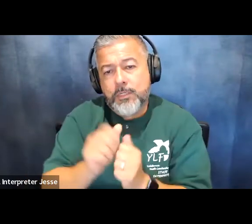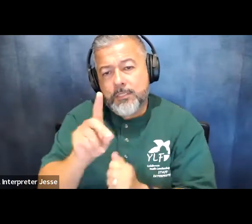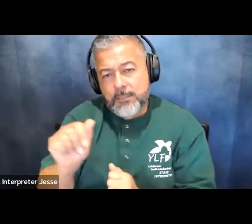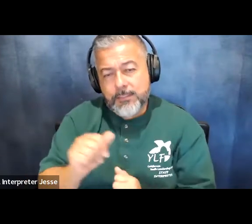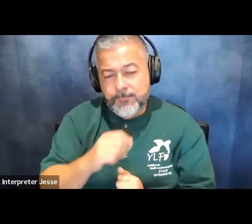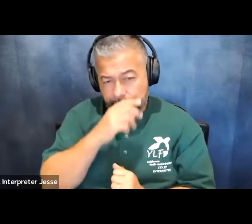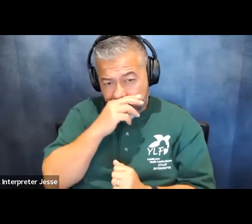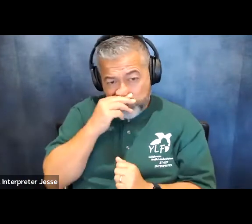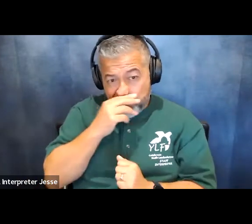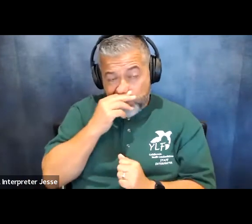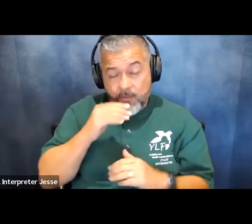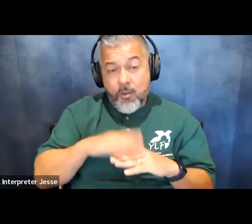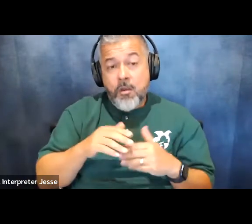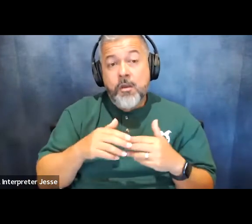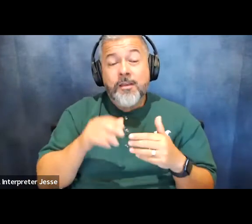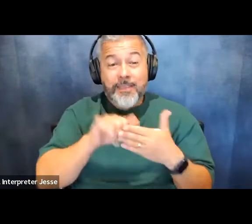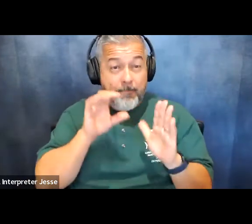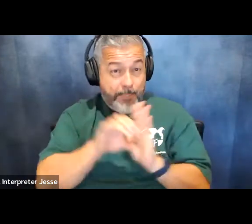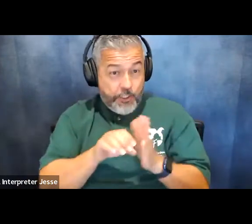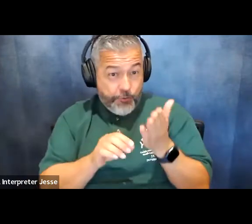on slide 10 this is a picture of me